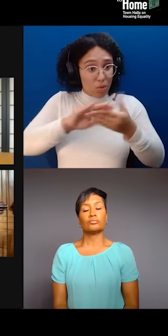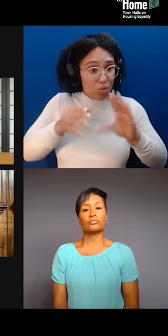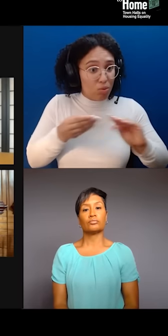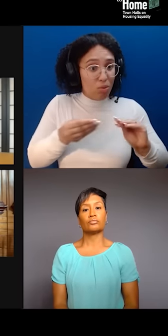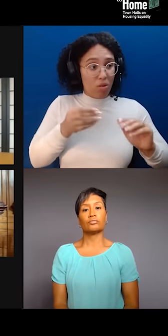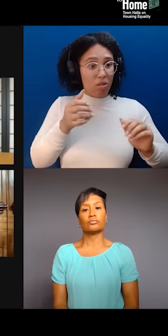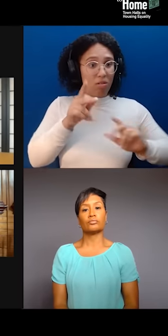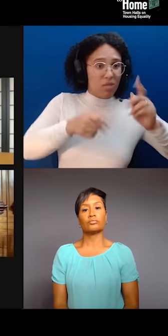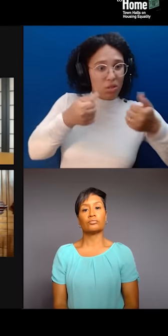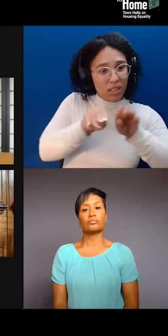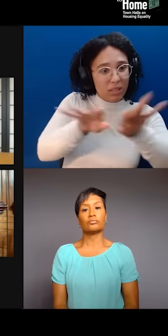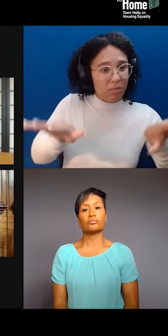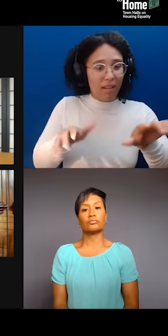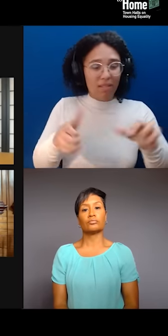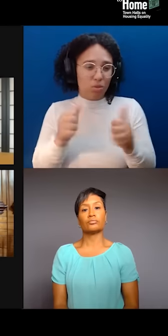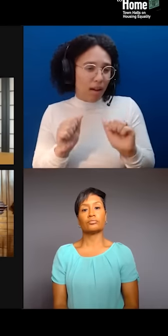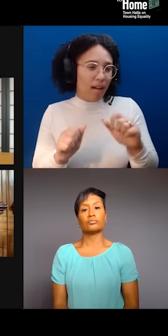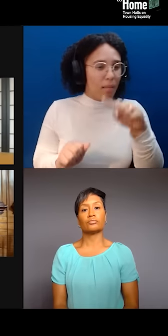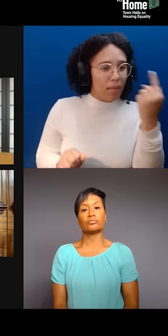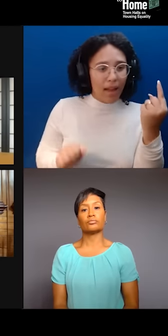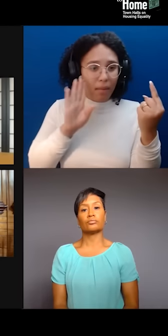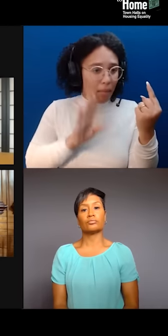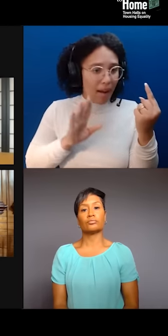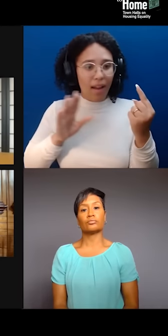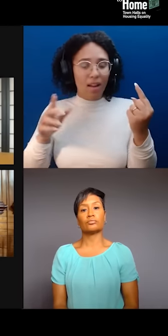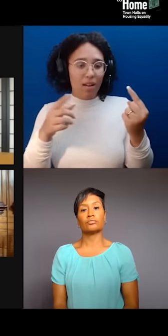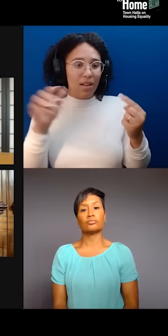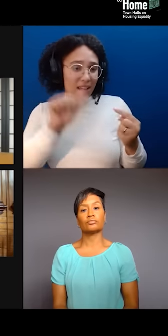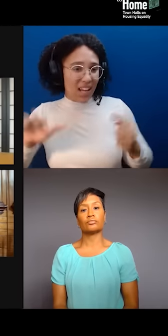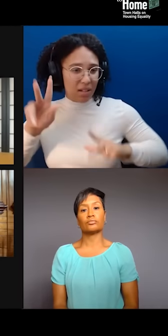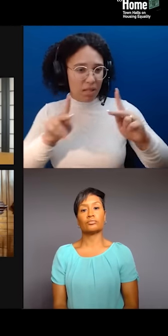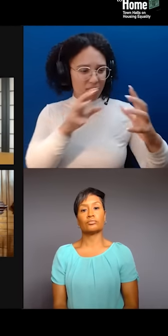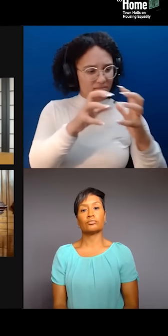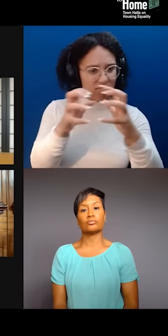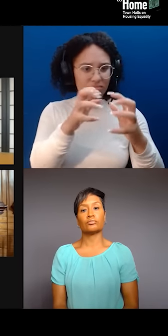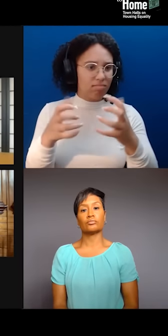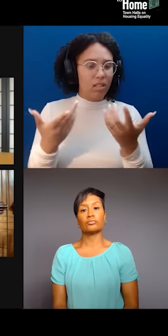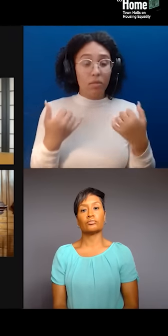And so, sadly, you've got a lot of right wing. You've got a lot of Trump-y, you know, Asian-American folks out there